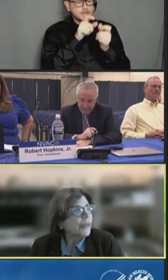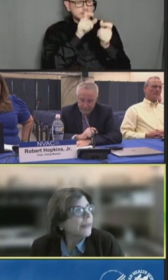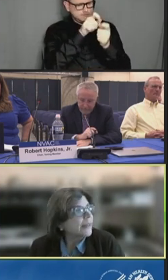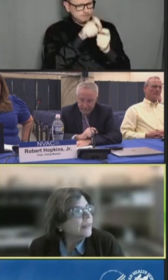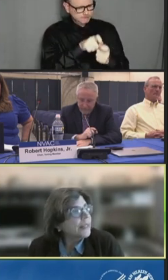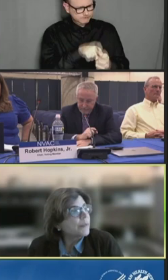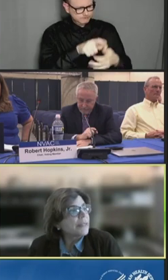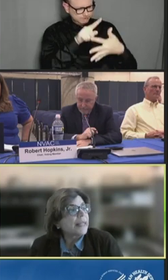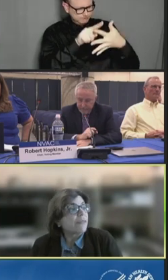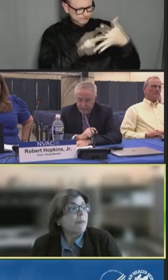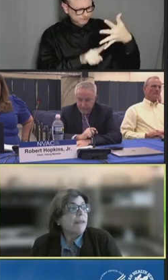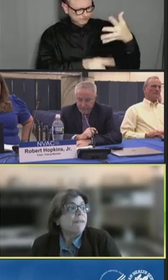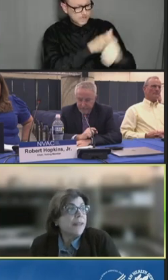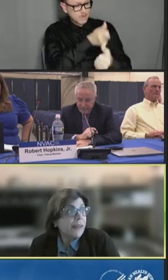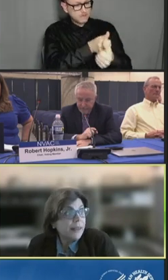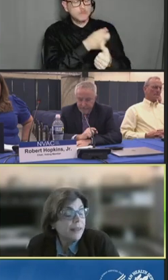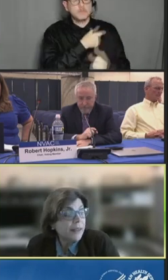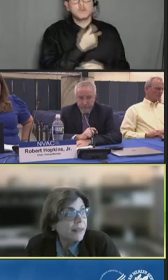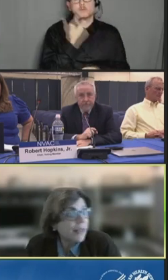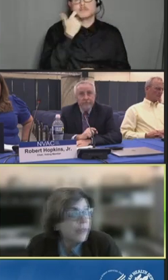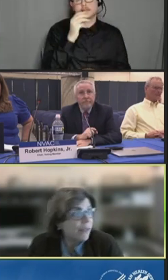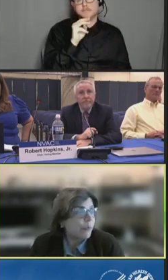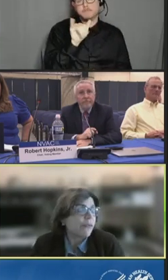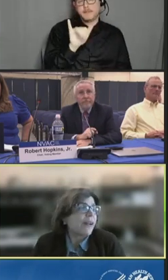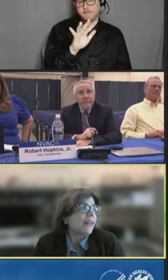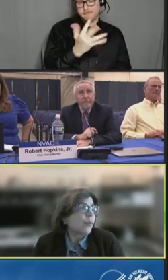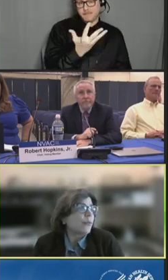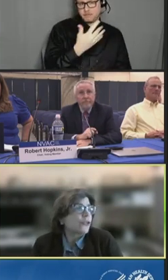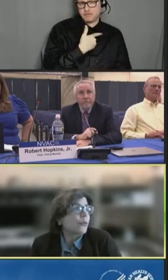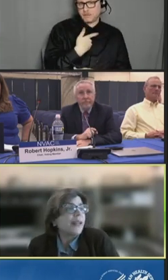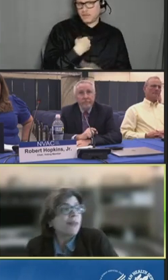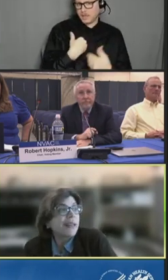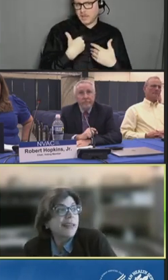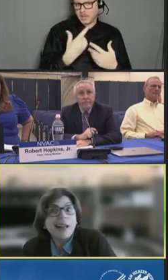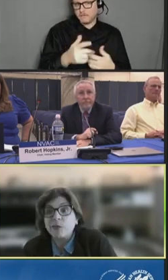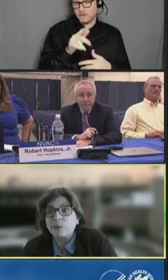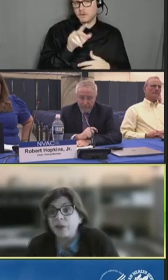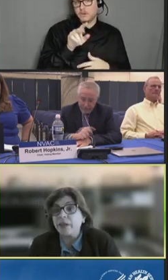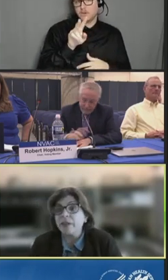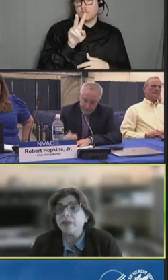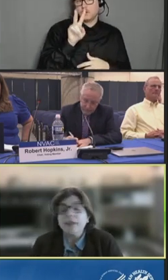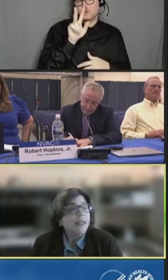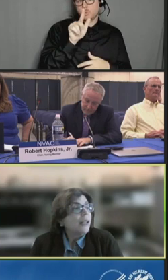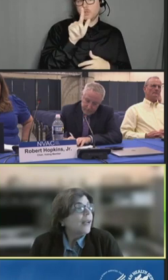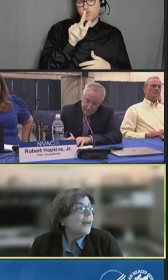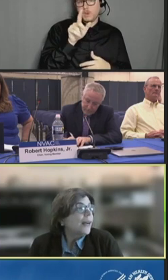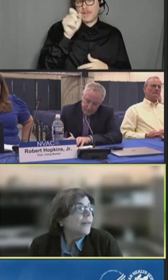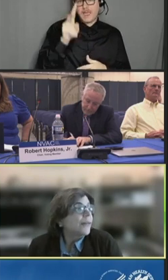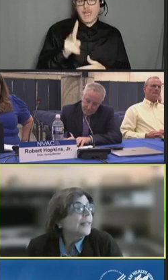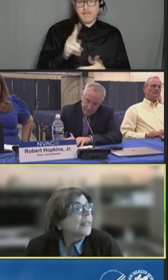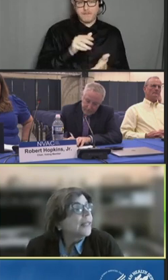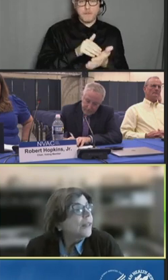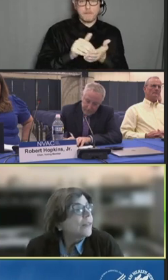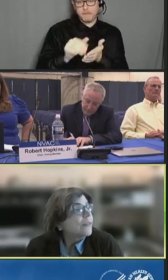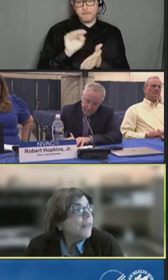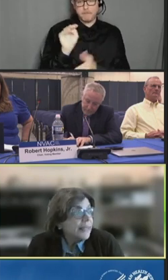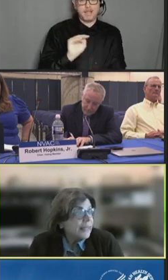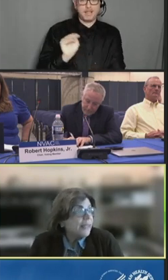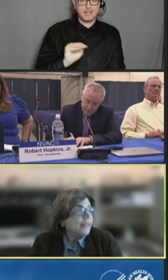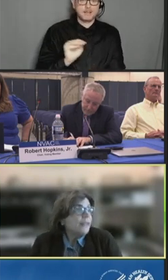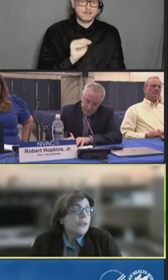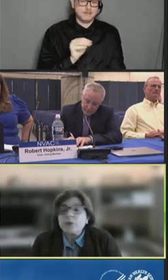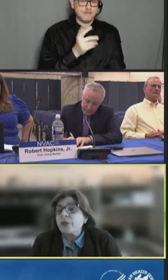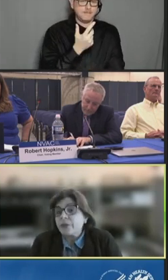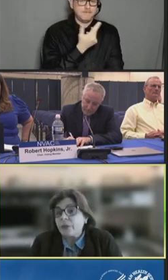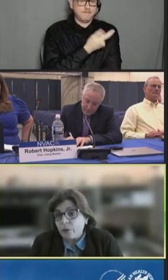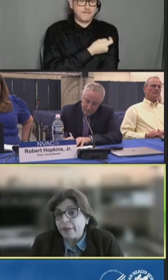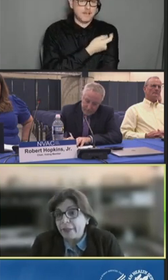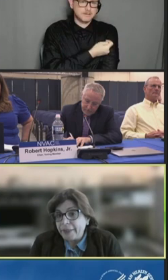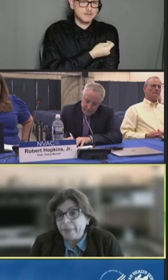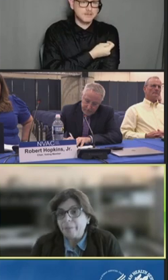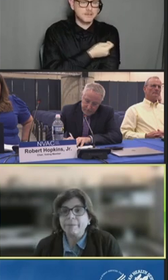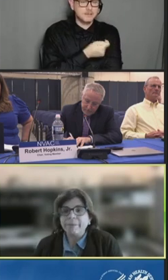But it seems as of May 5th, they have provided almost 23.5 million vaccine doses of COVID-19.